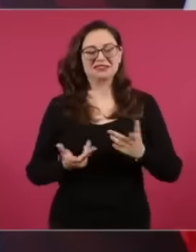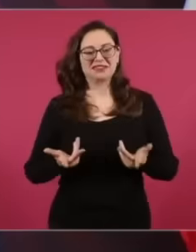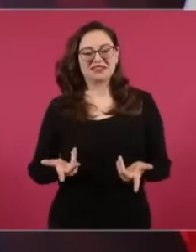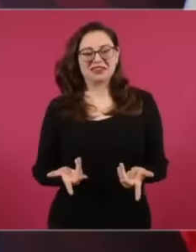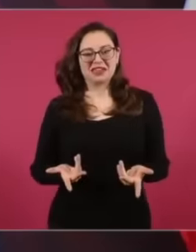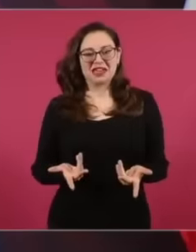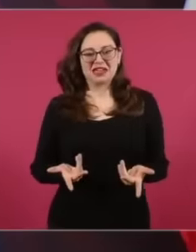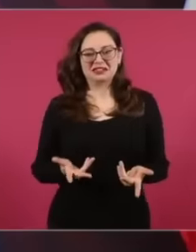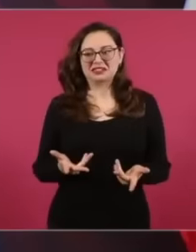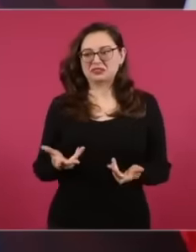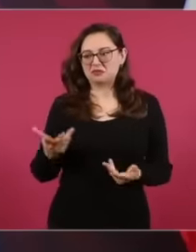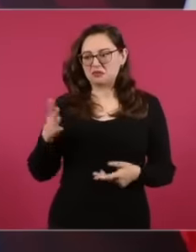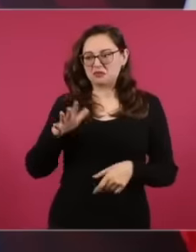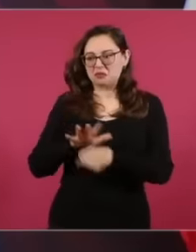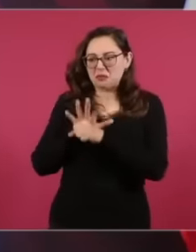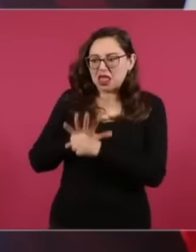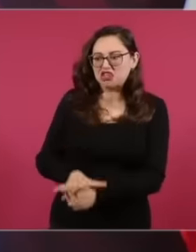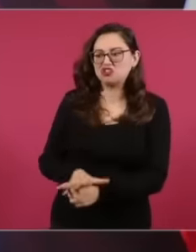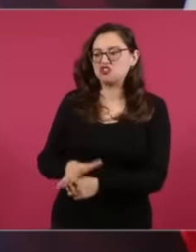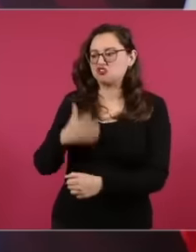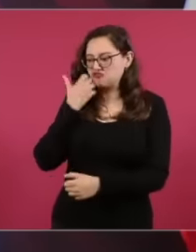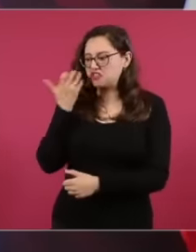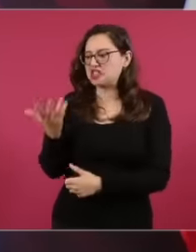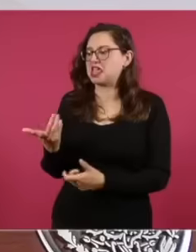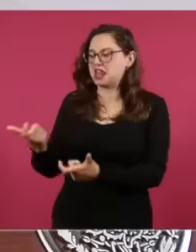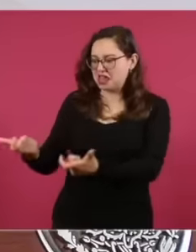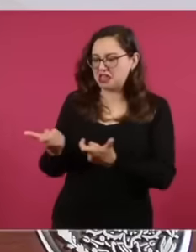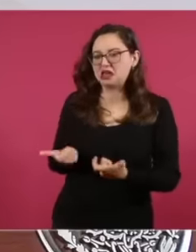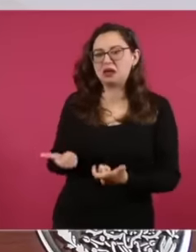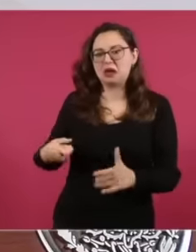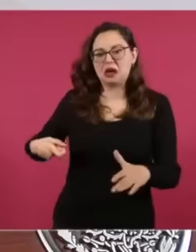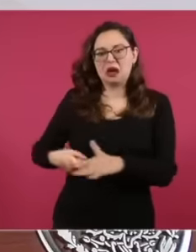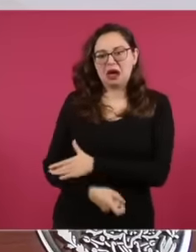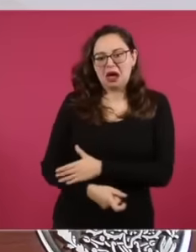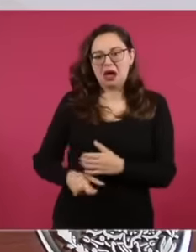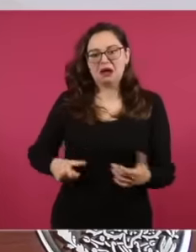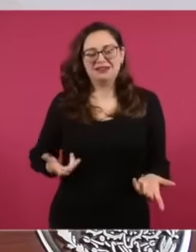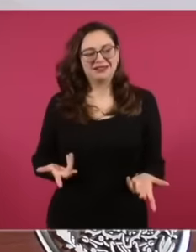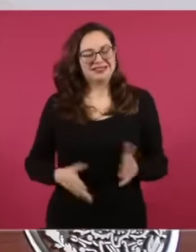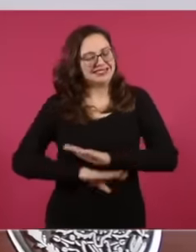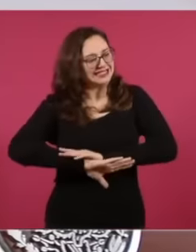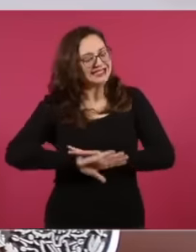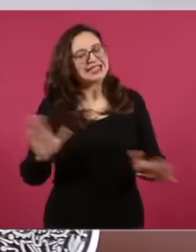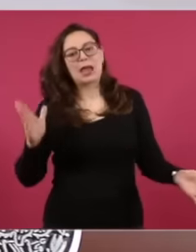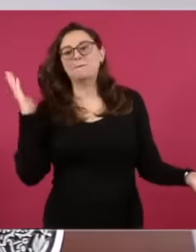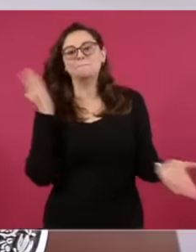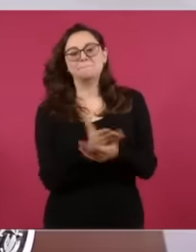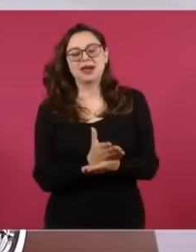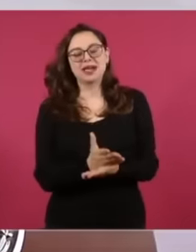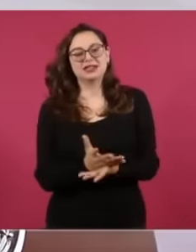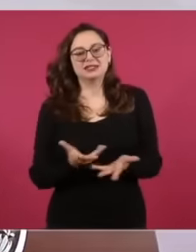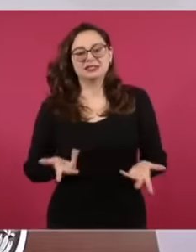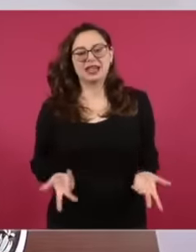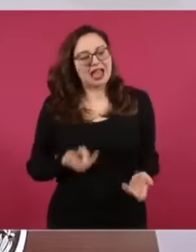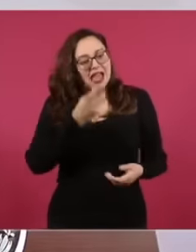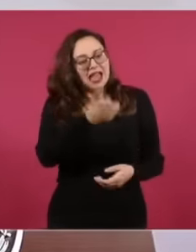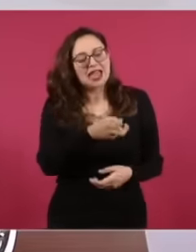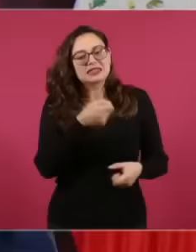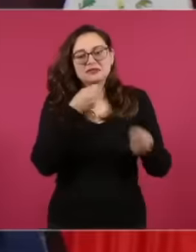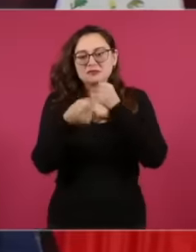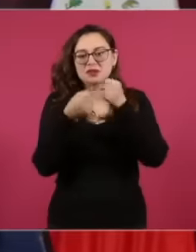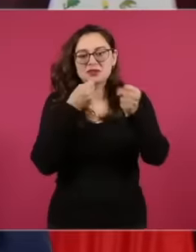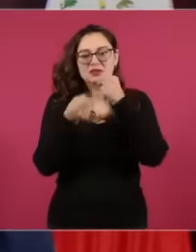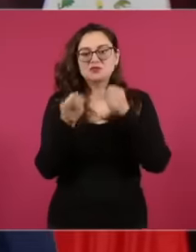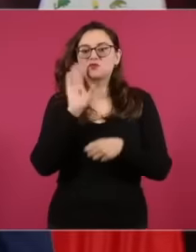blackmailer this journalism who